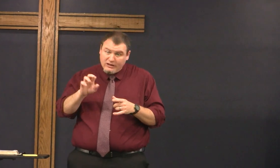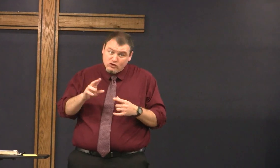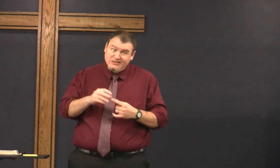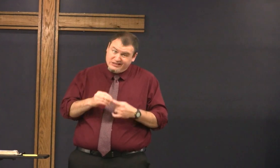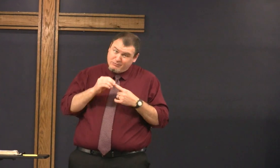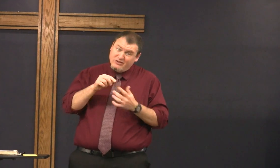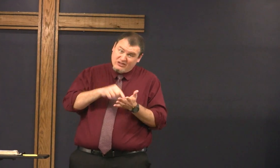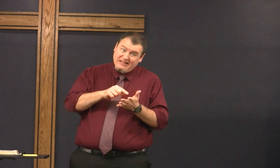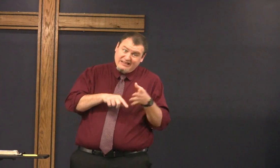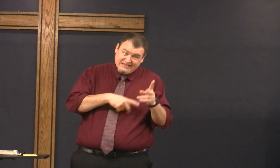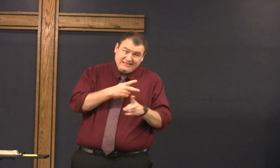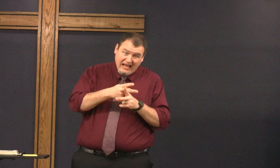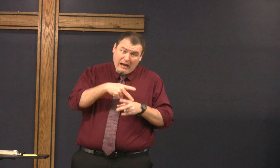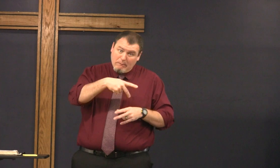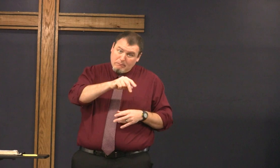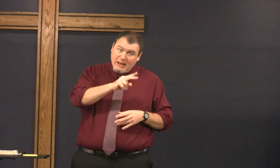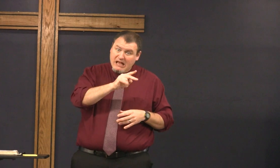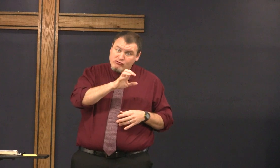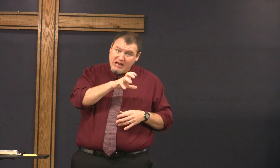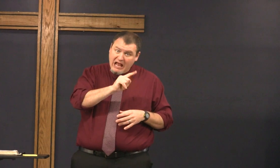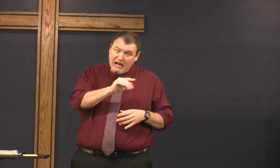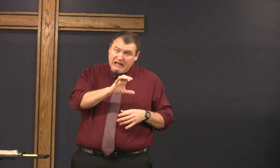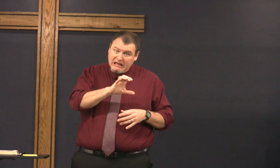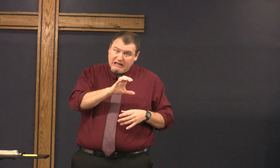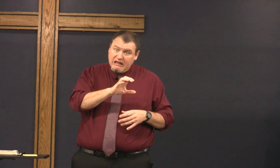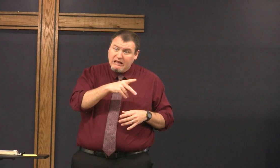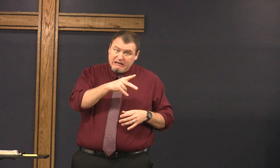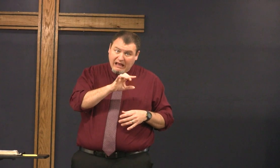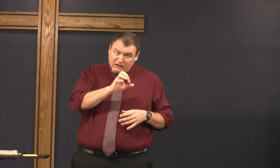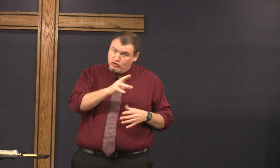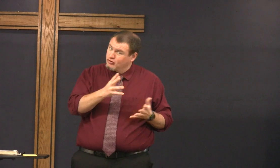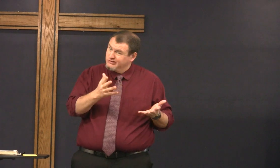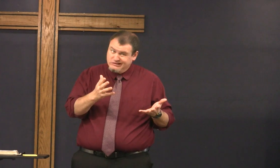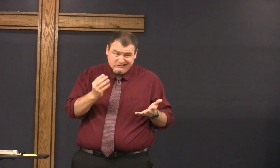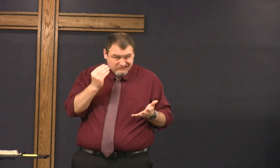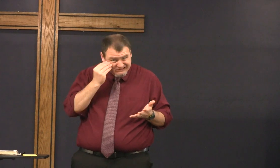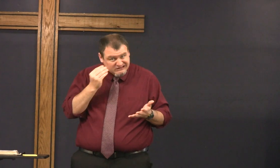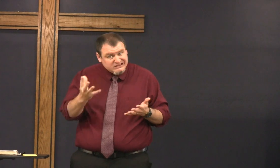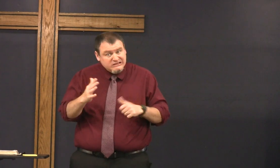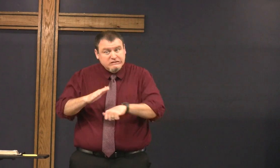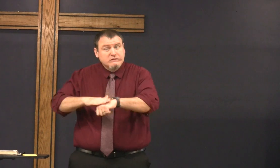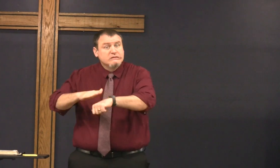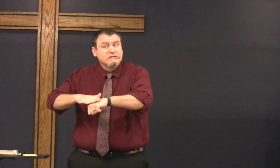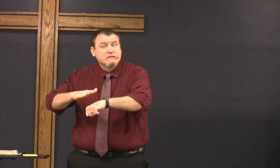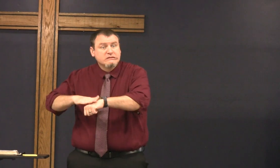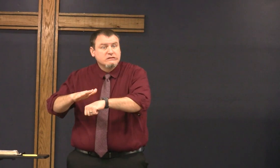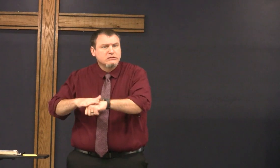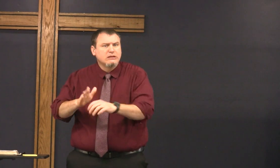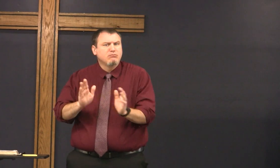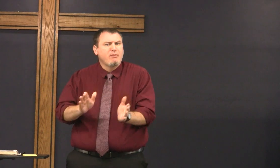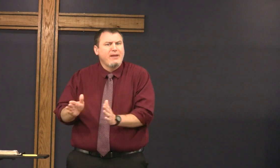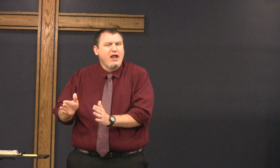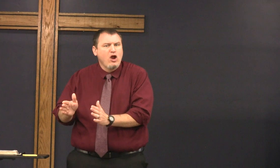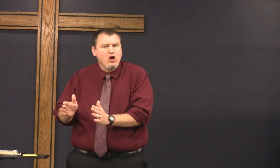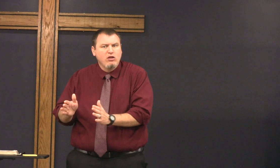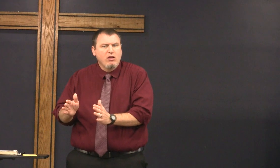what's going to happen cancer especially this type of cancer pancreatic cancer and I warn them